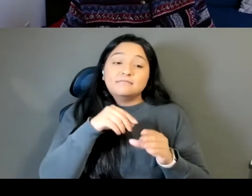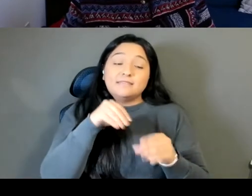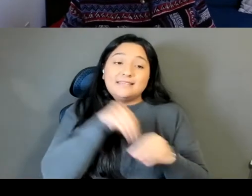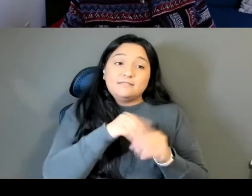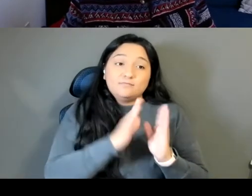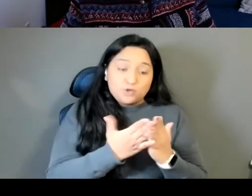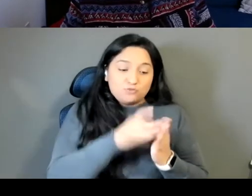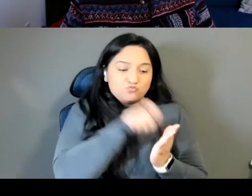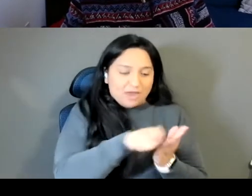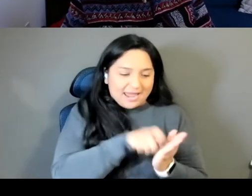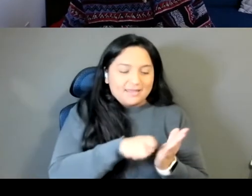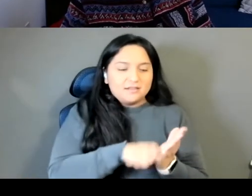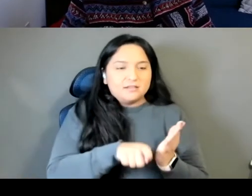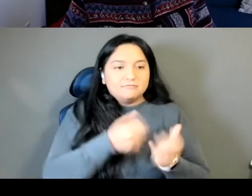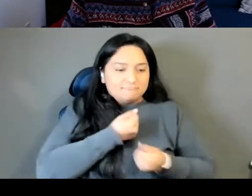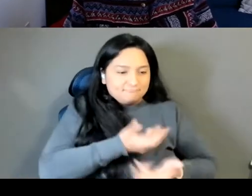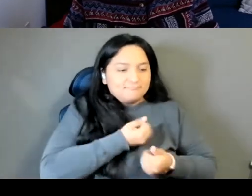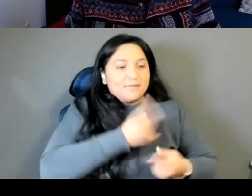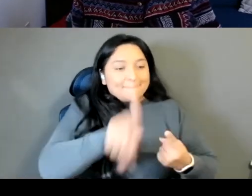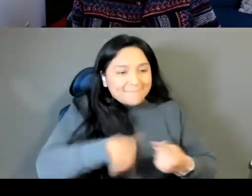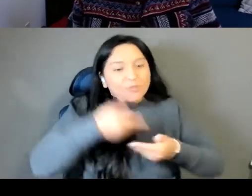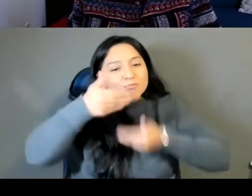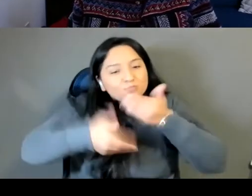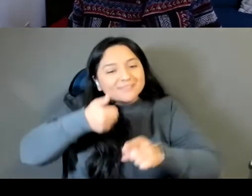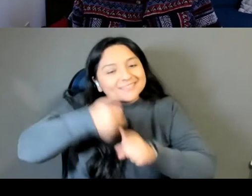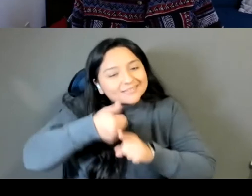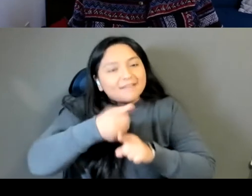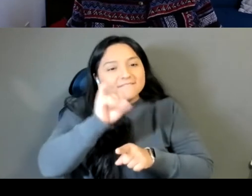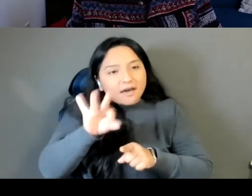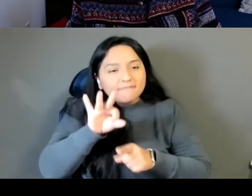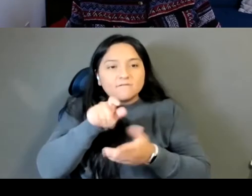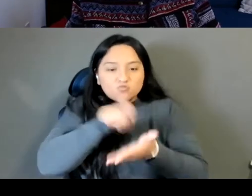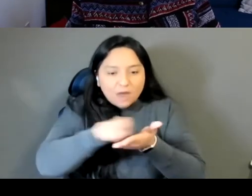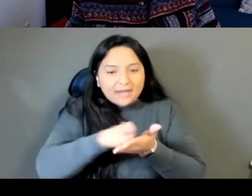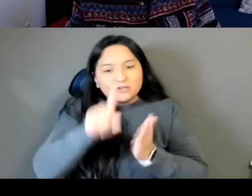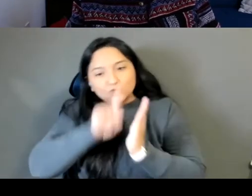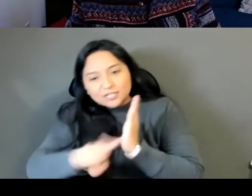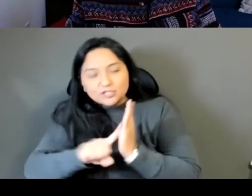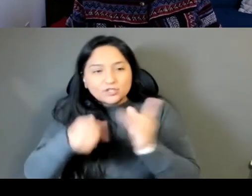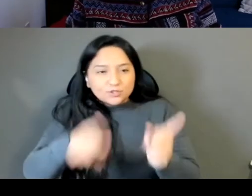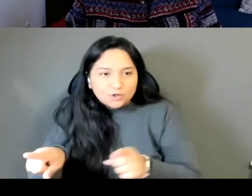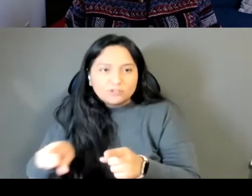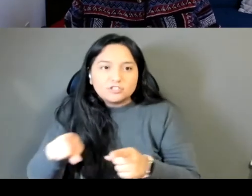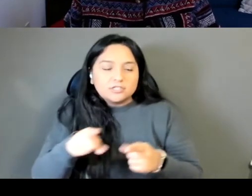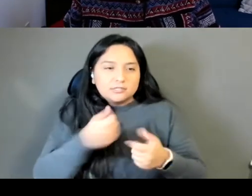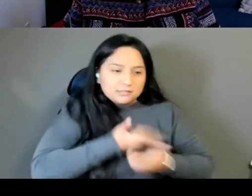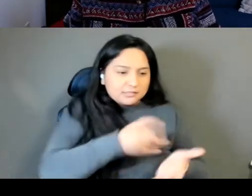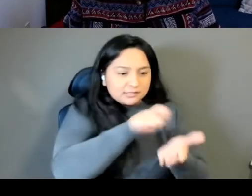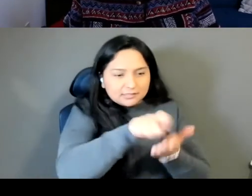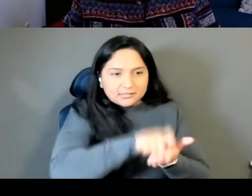Thanks to me. I'm writing about the process of writing and researching more than what is being researched,